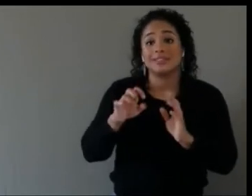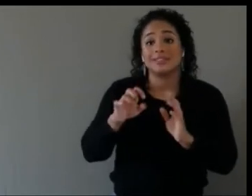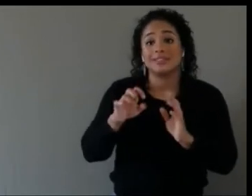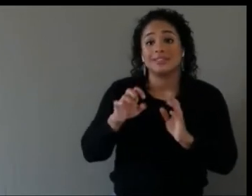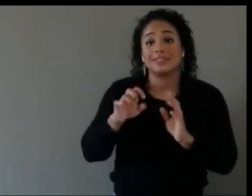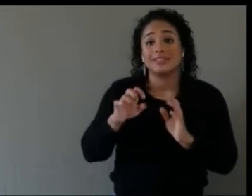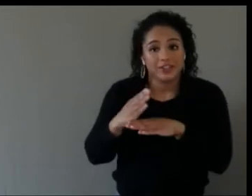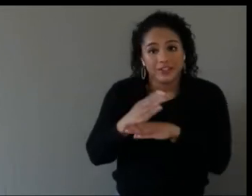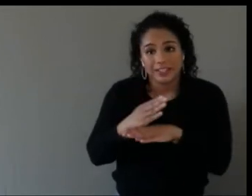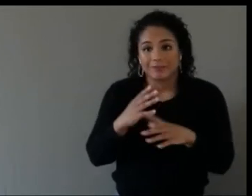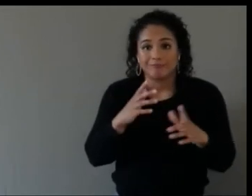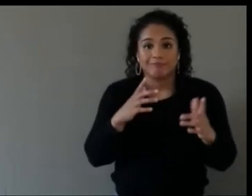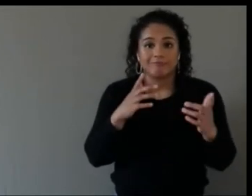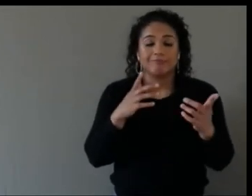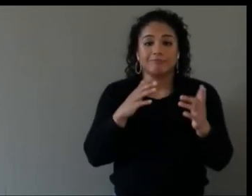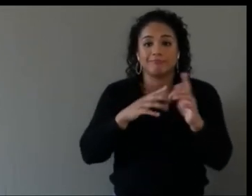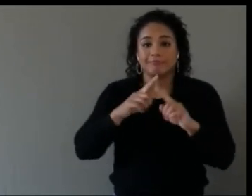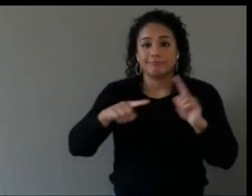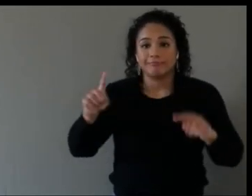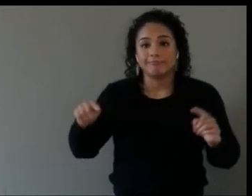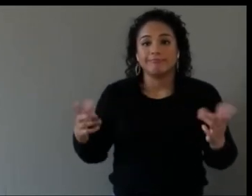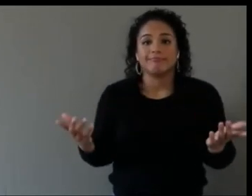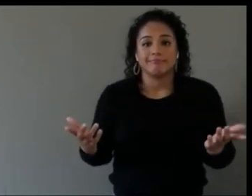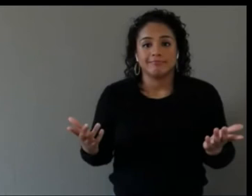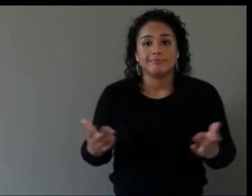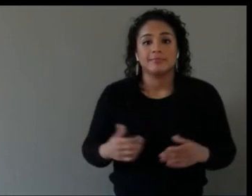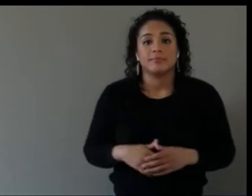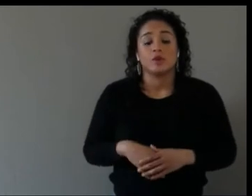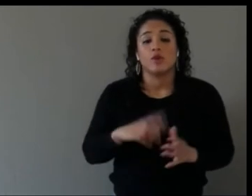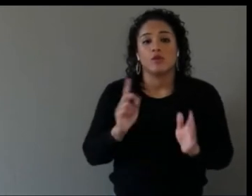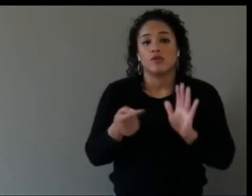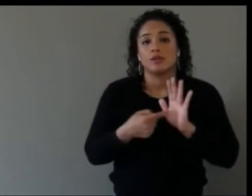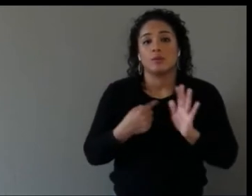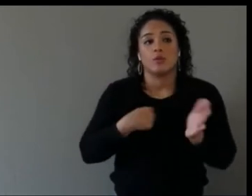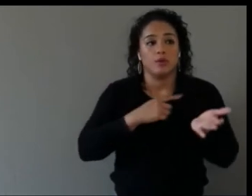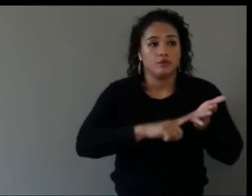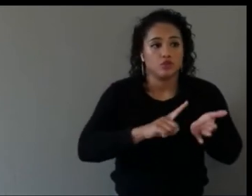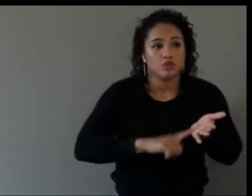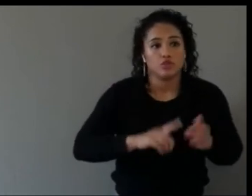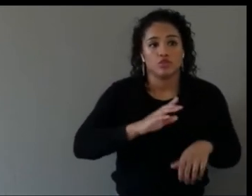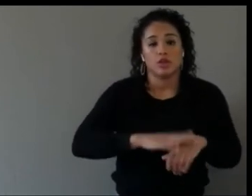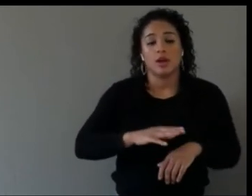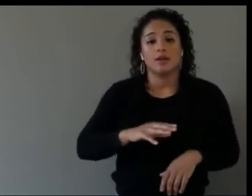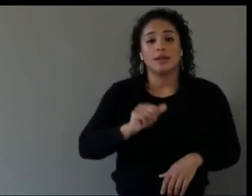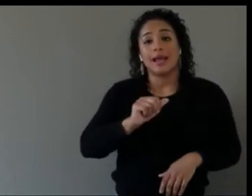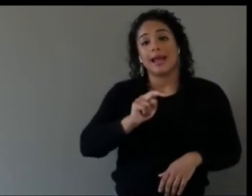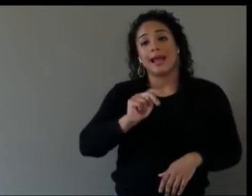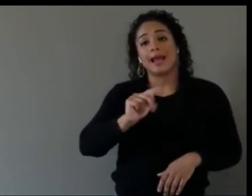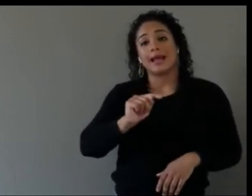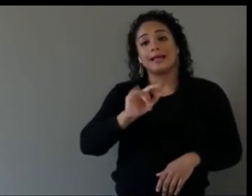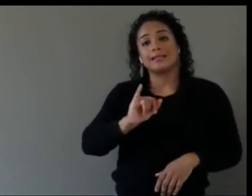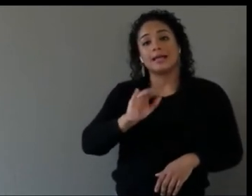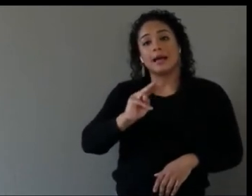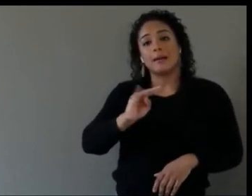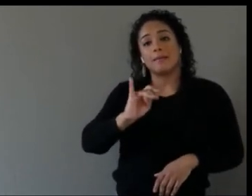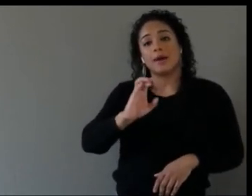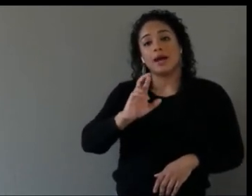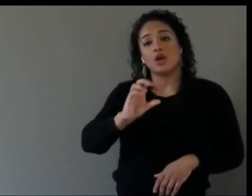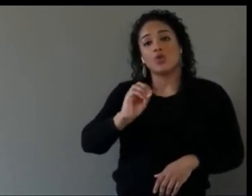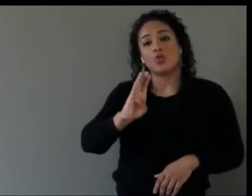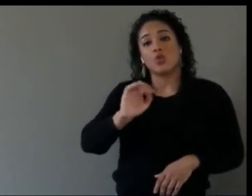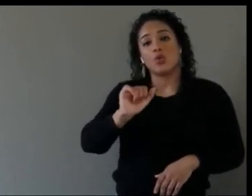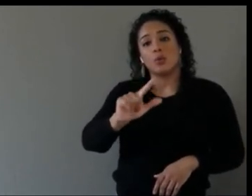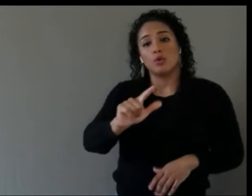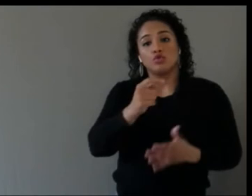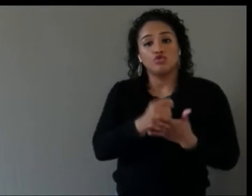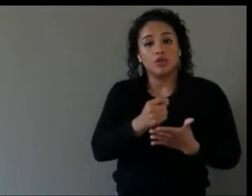I've done another project on antimicrobial treatment of products so making sure if there is any sharing of